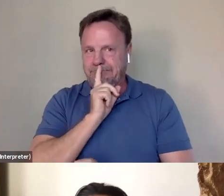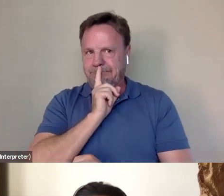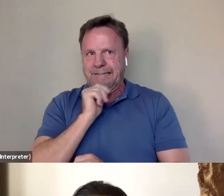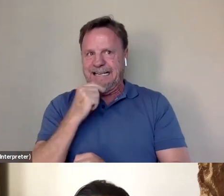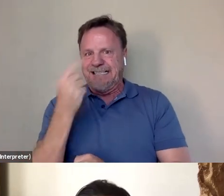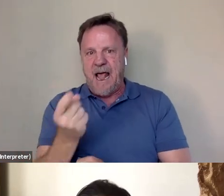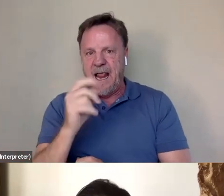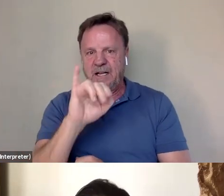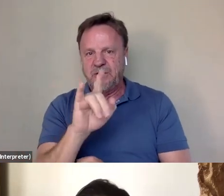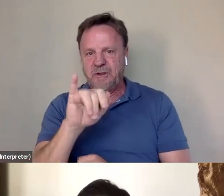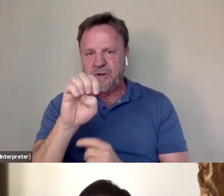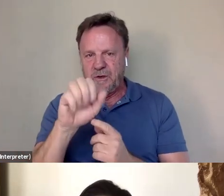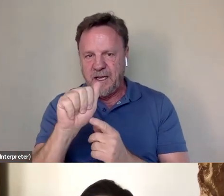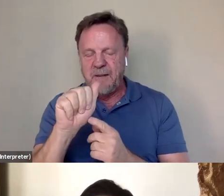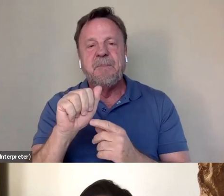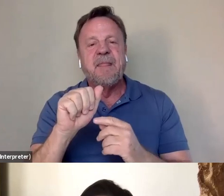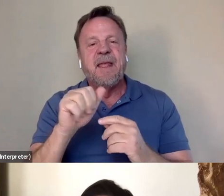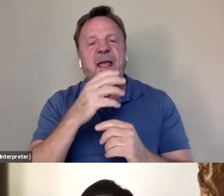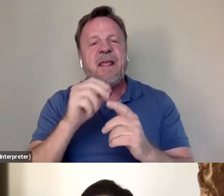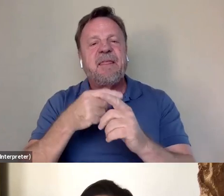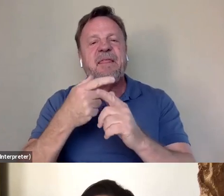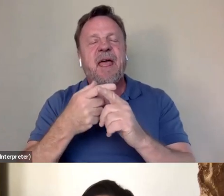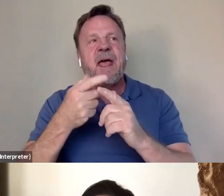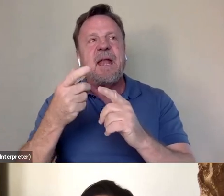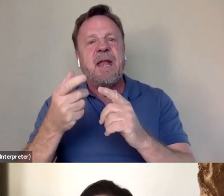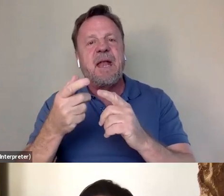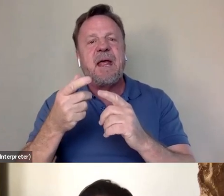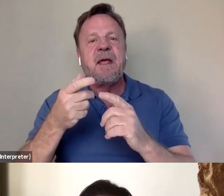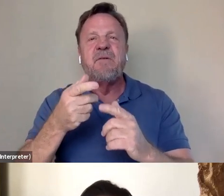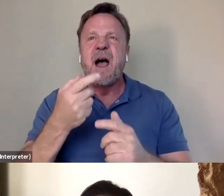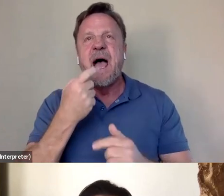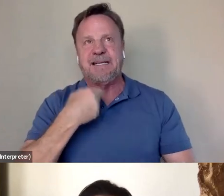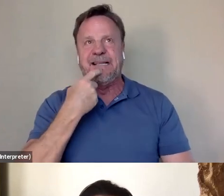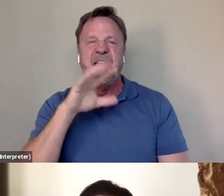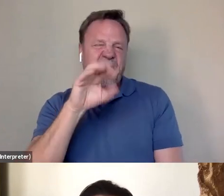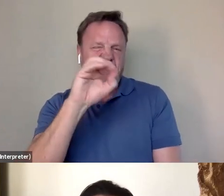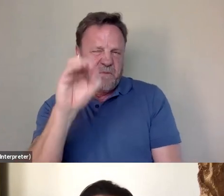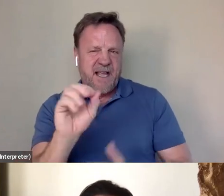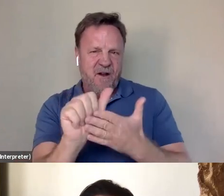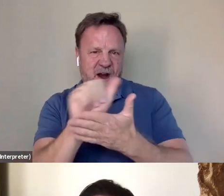but the number slowly, like it would be like, "Oh, it's like 50% archival." And then like two months later,